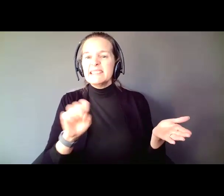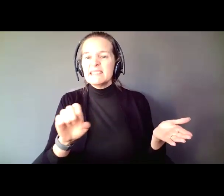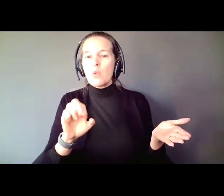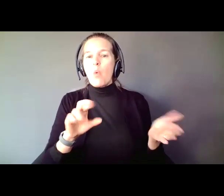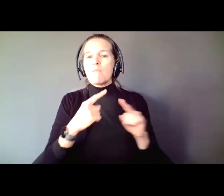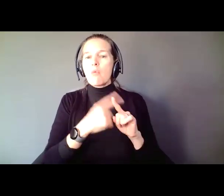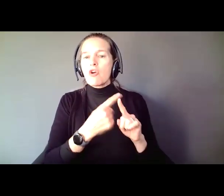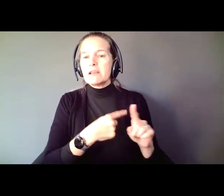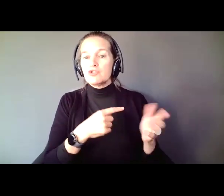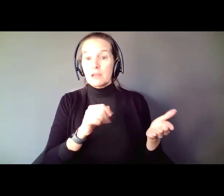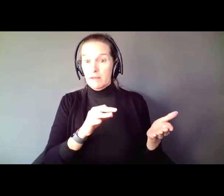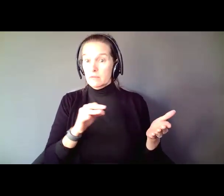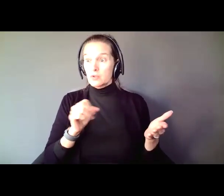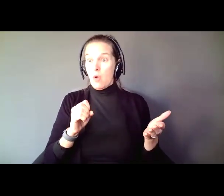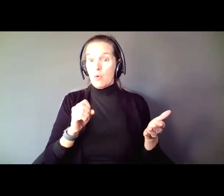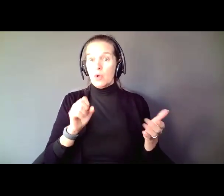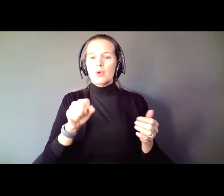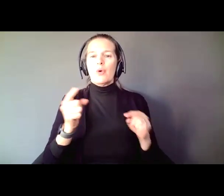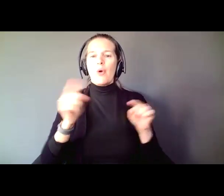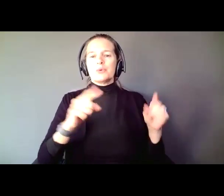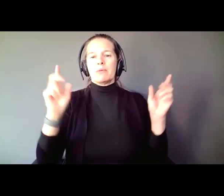you have done what I have done. You have gone through a ceremony, they call it, where you get